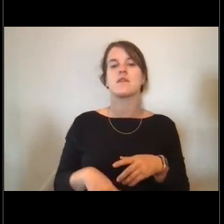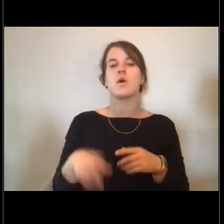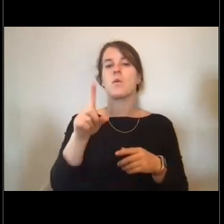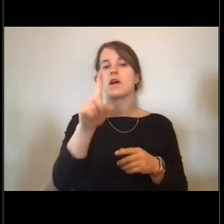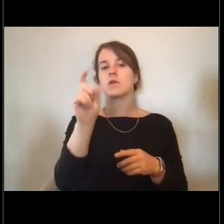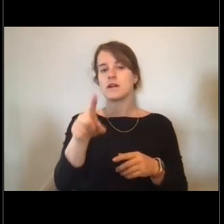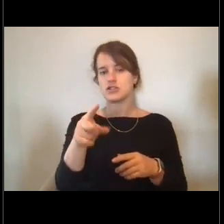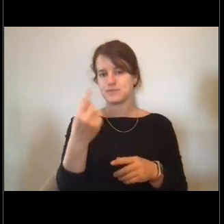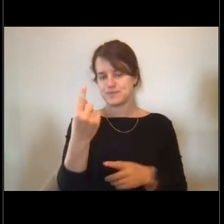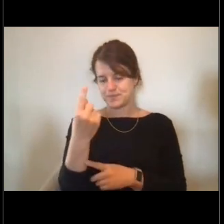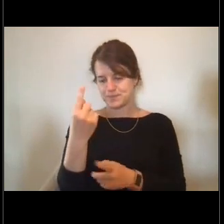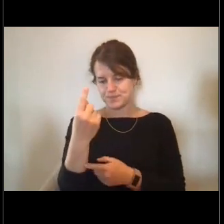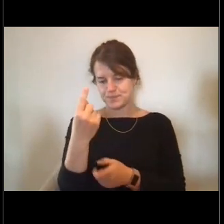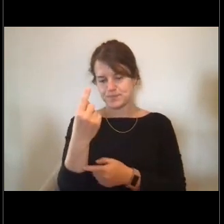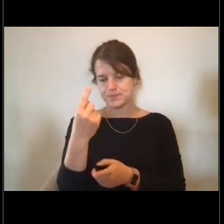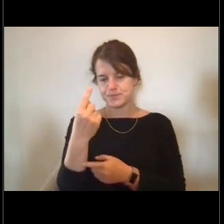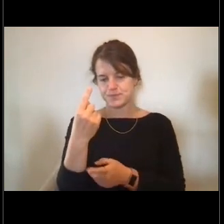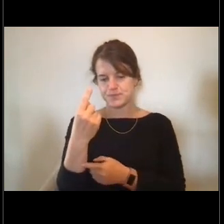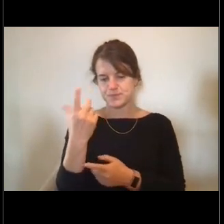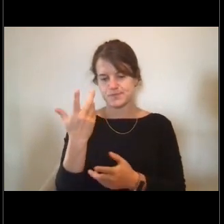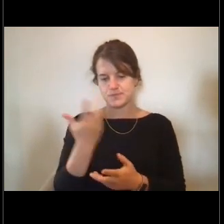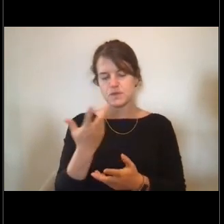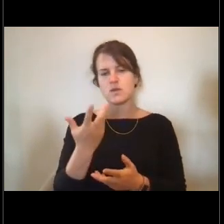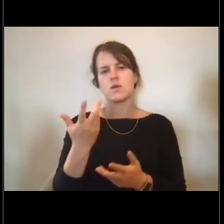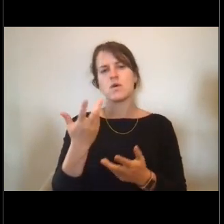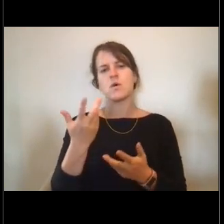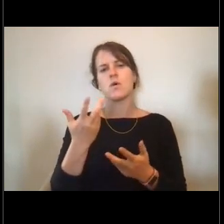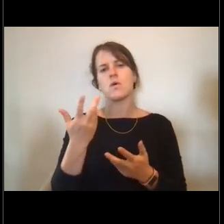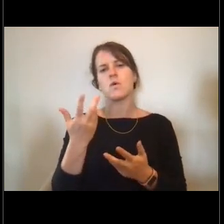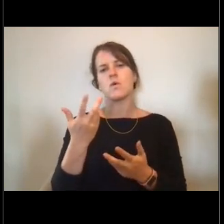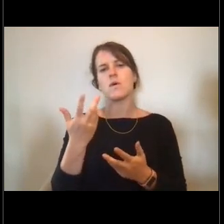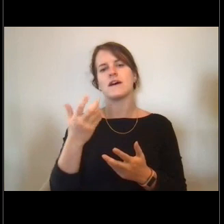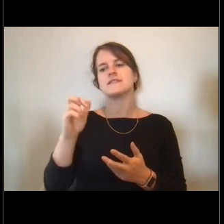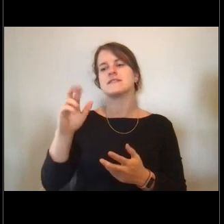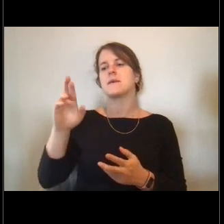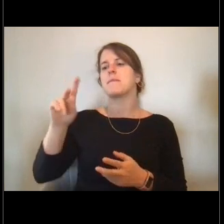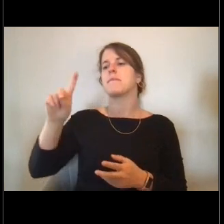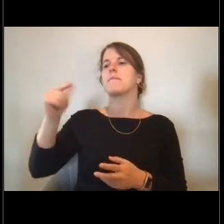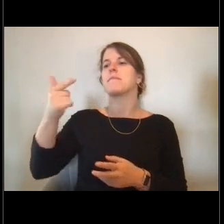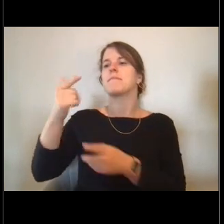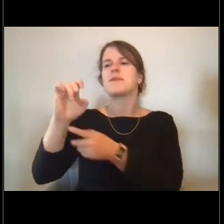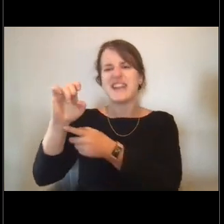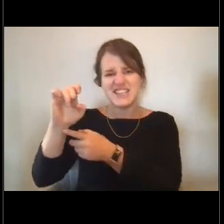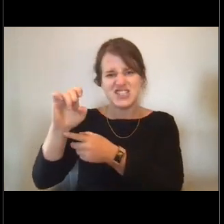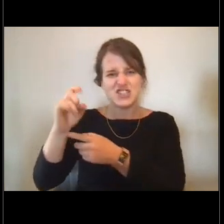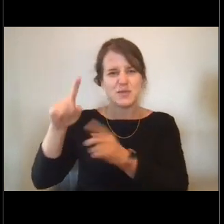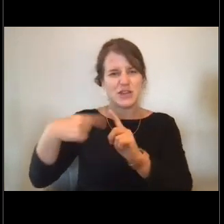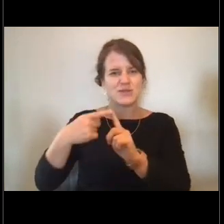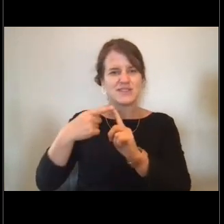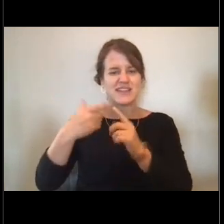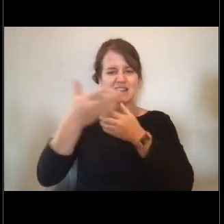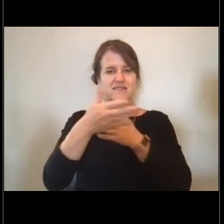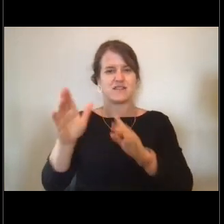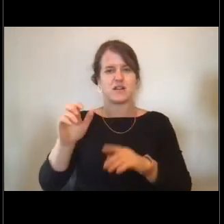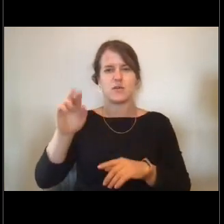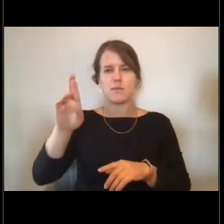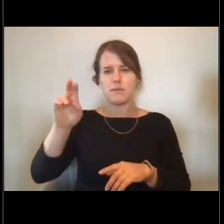there was a question about what's the bridge of a ship? Is it like a bridge over a river? Oh, that's a great question.